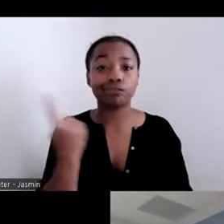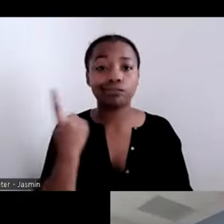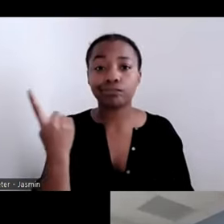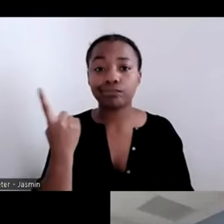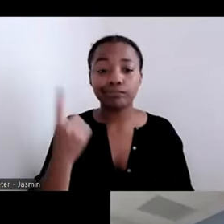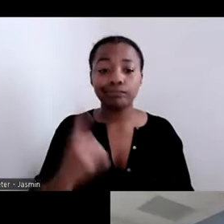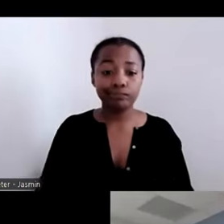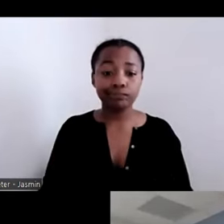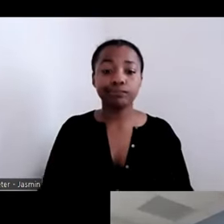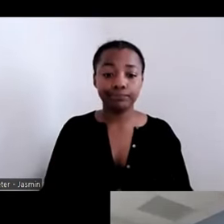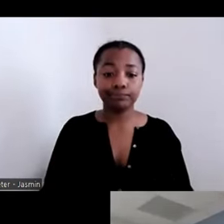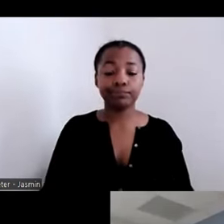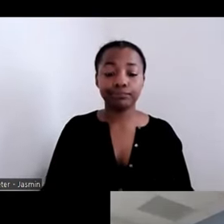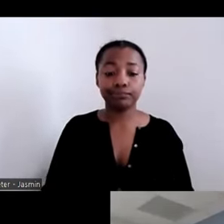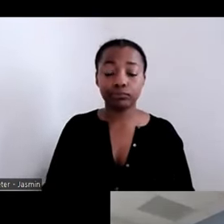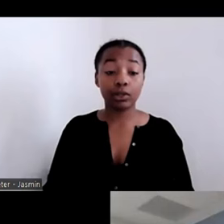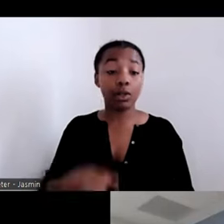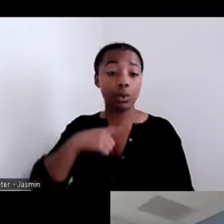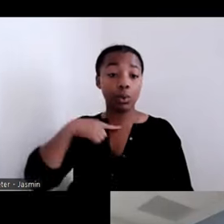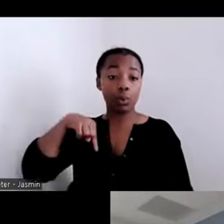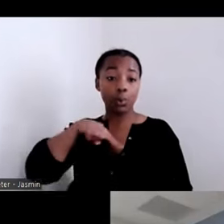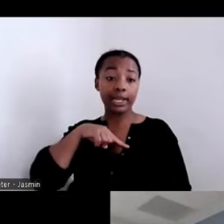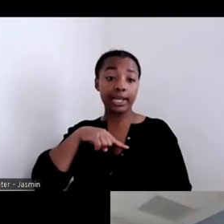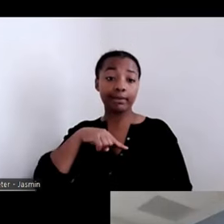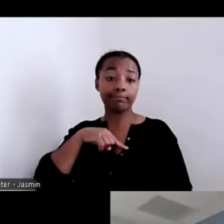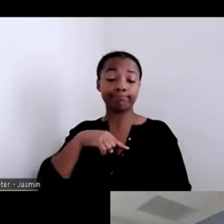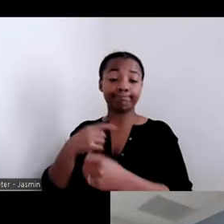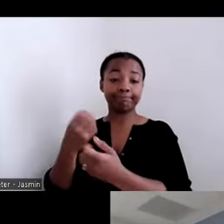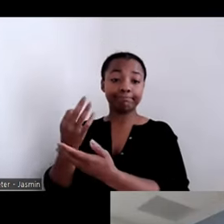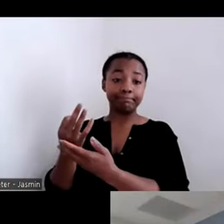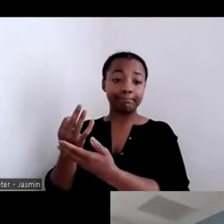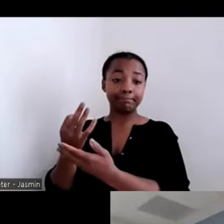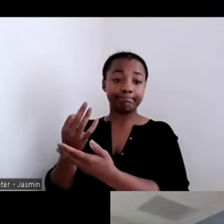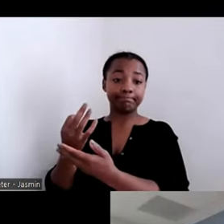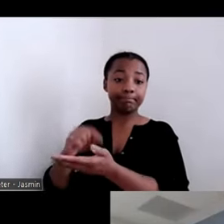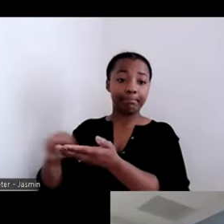similar program for helping people with disabilities move out of state prisons.